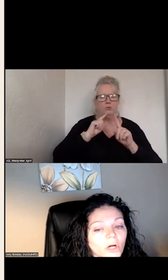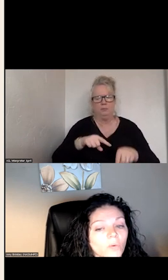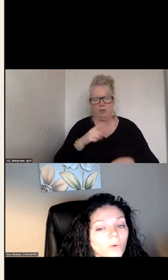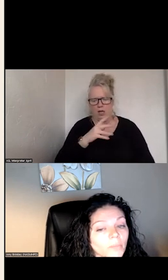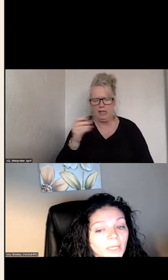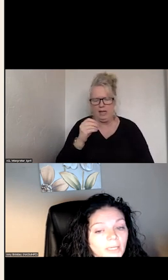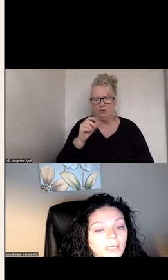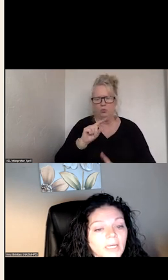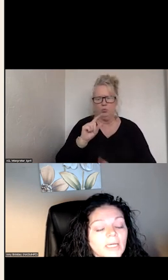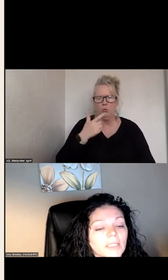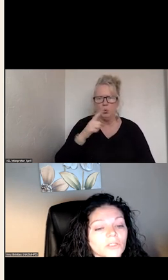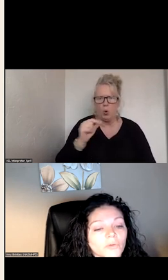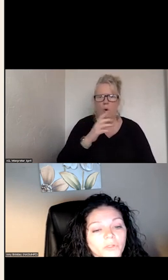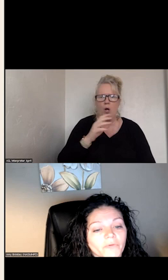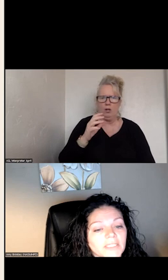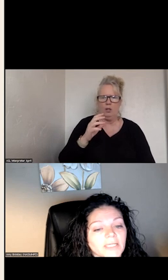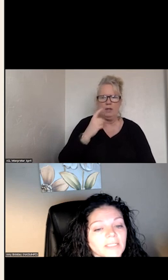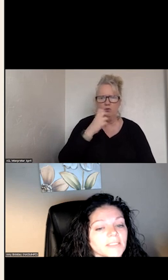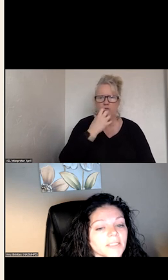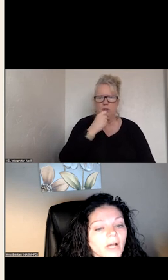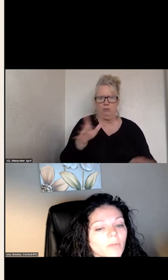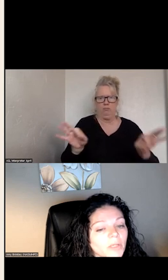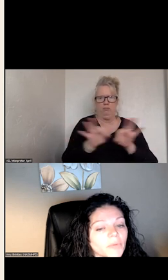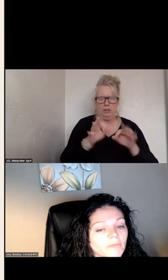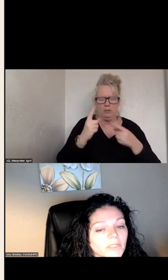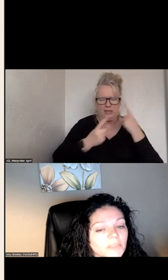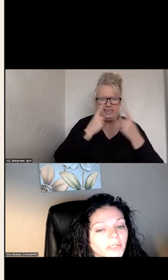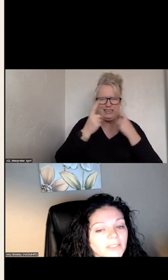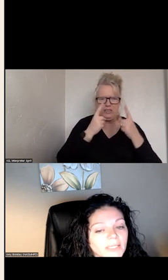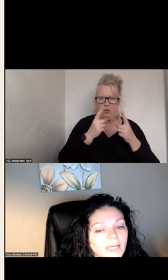OR GO OR BE, IT IS CRUCIAL THAT PEOPLE WITH LIVED EXPERIENCE CAN